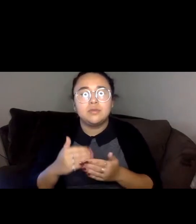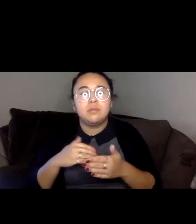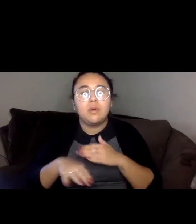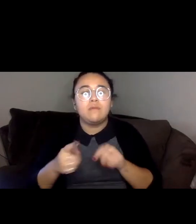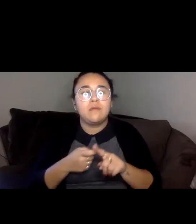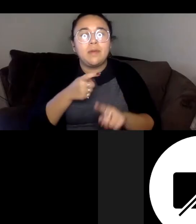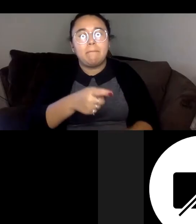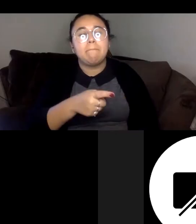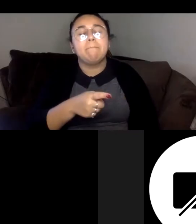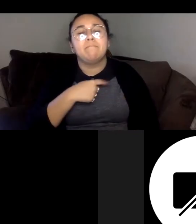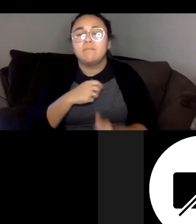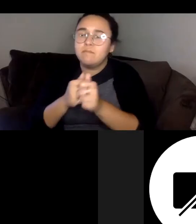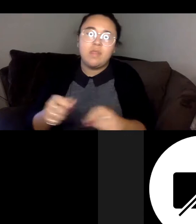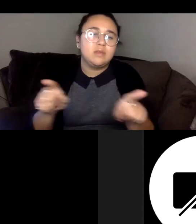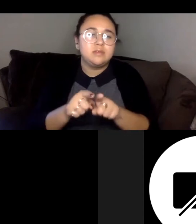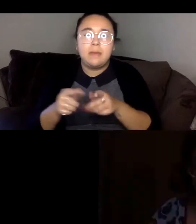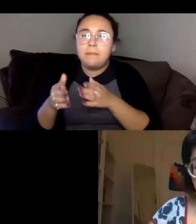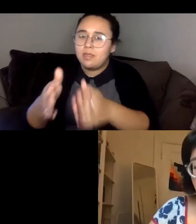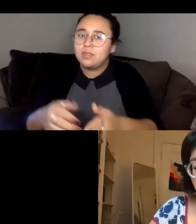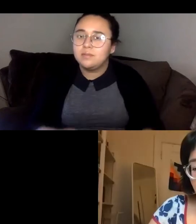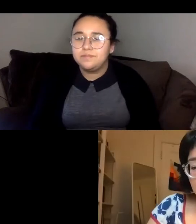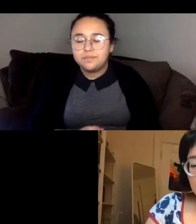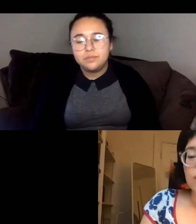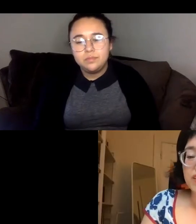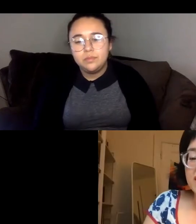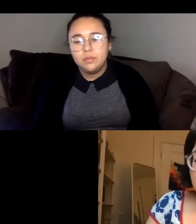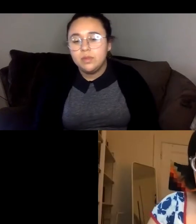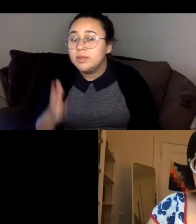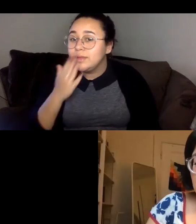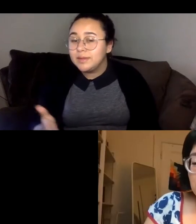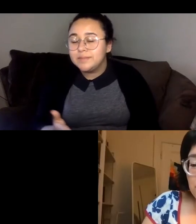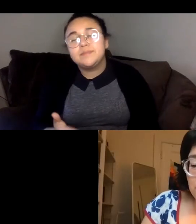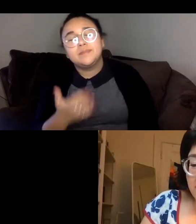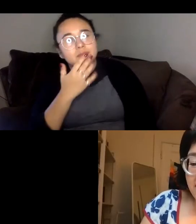Lily Philpott Thank you so much theory for that beautiful